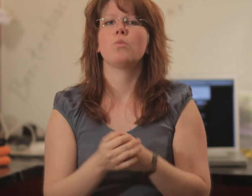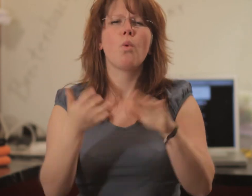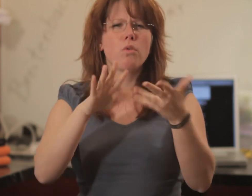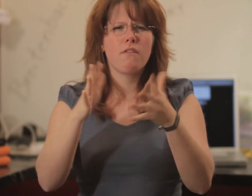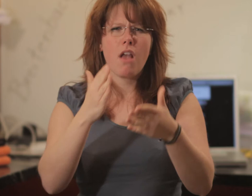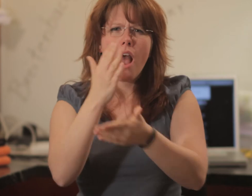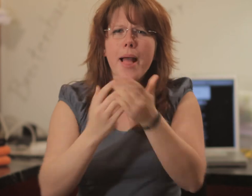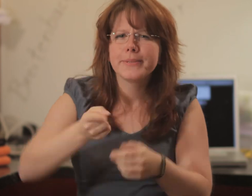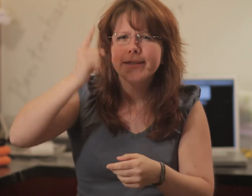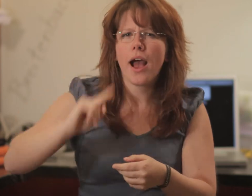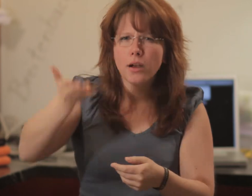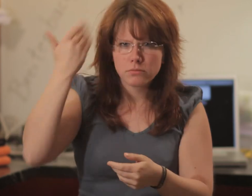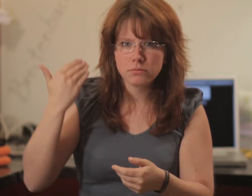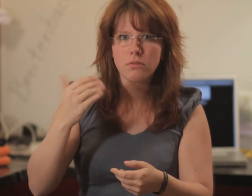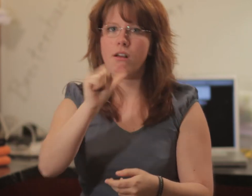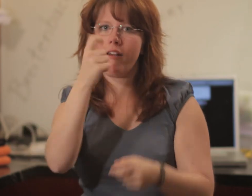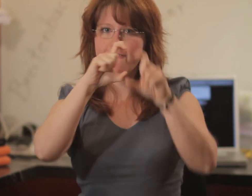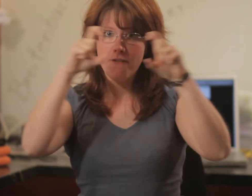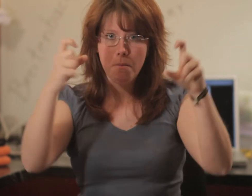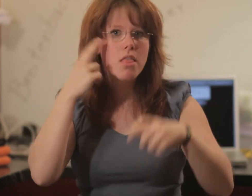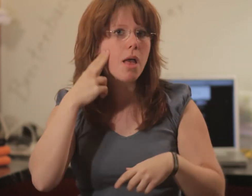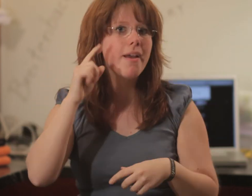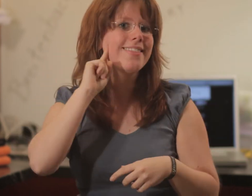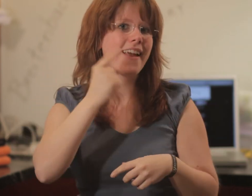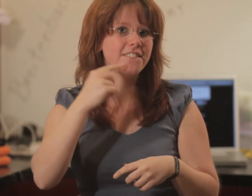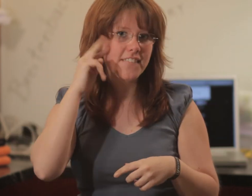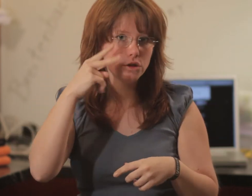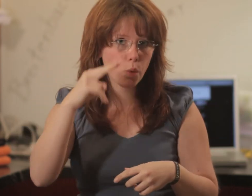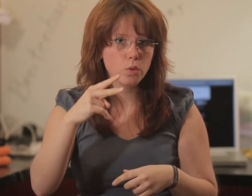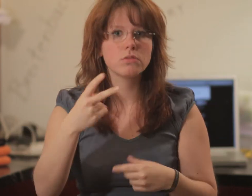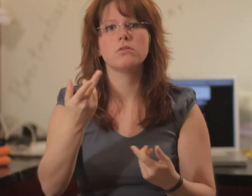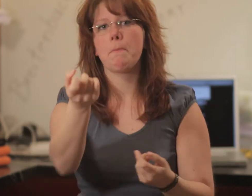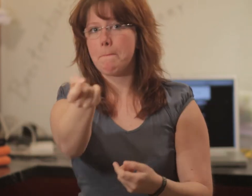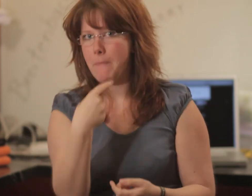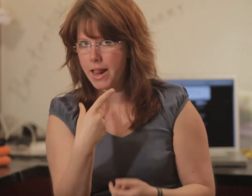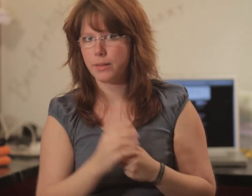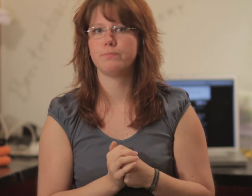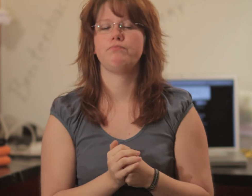About six months ago, the company "Deafvision" wrote to me.